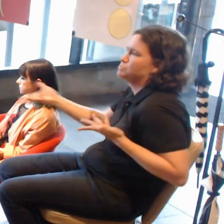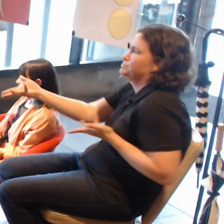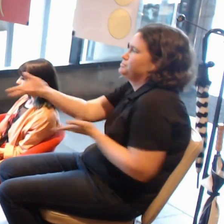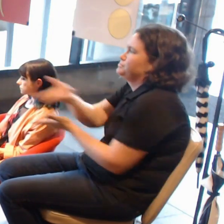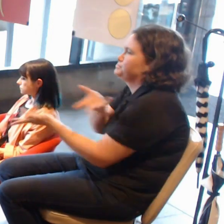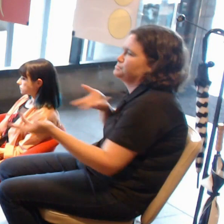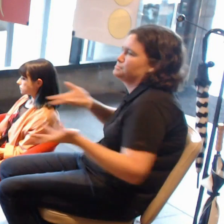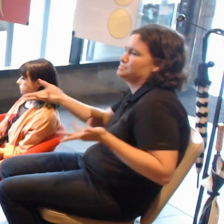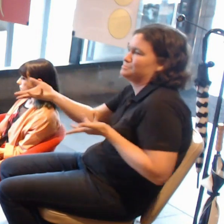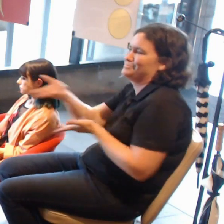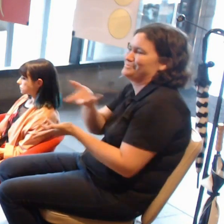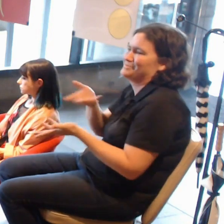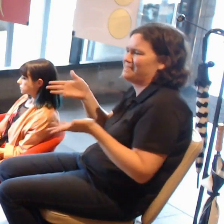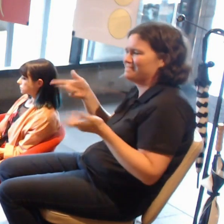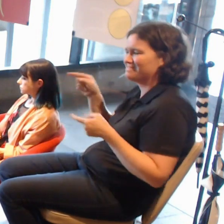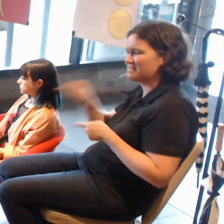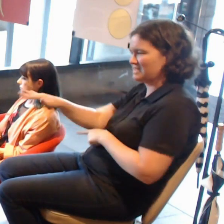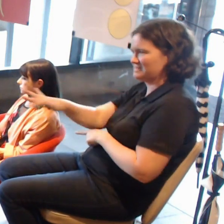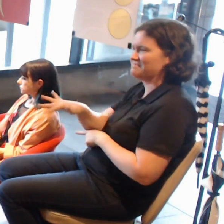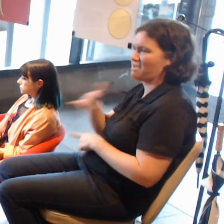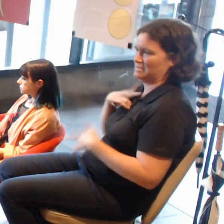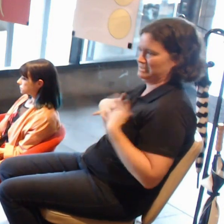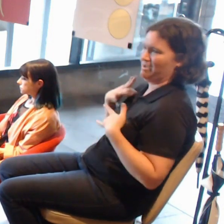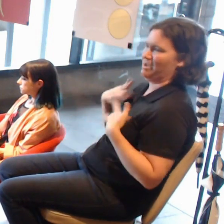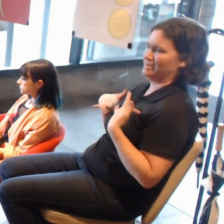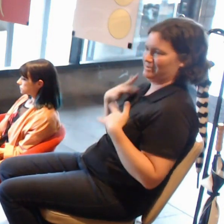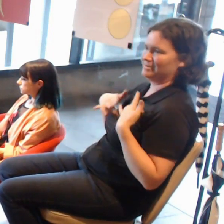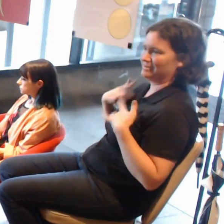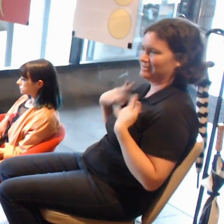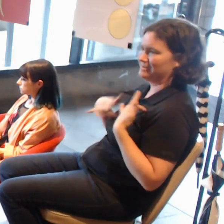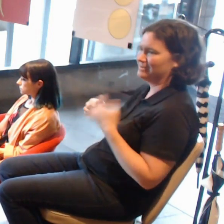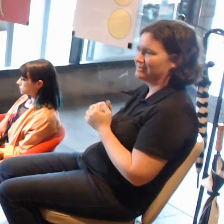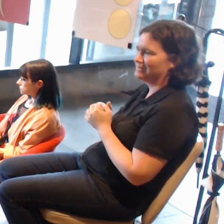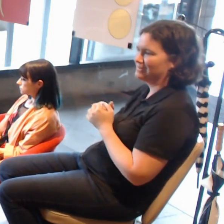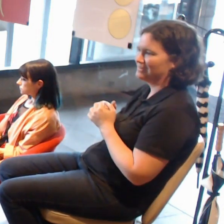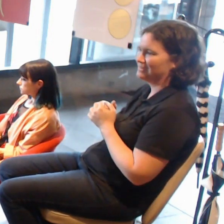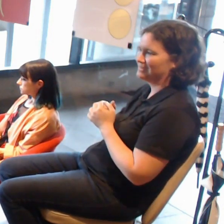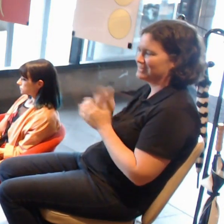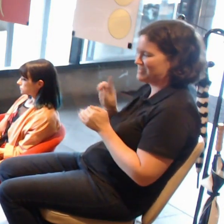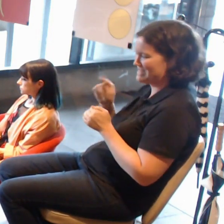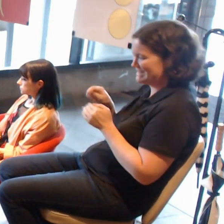That's the next step that we are wanting to take.